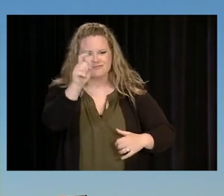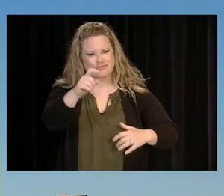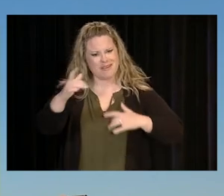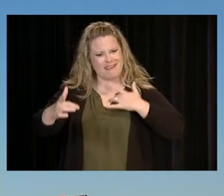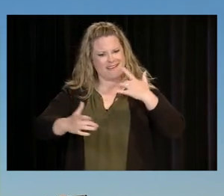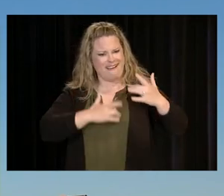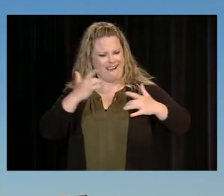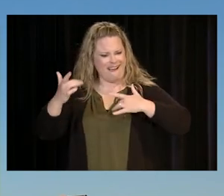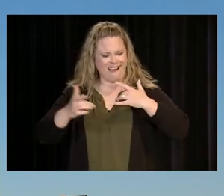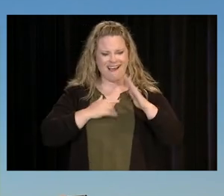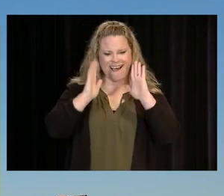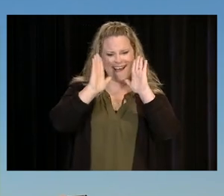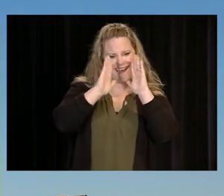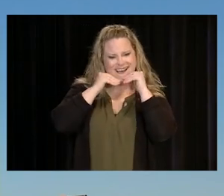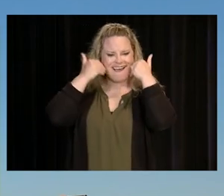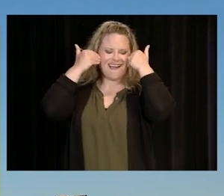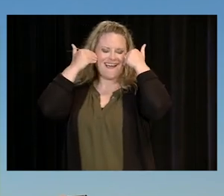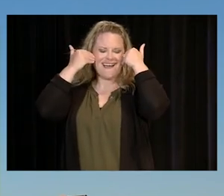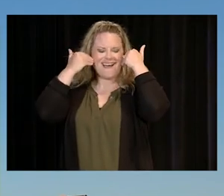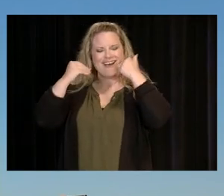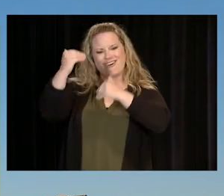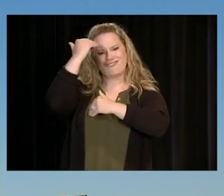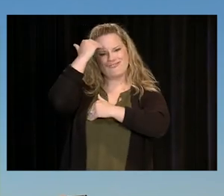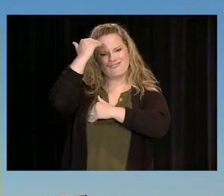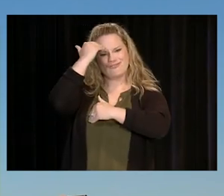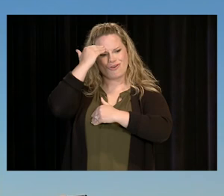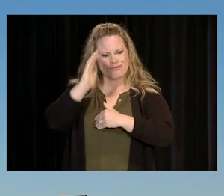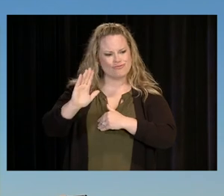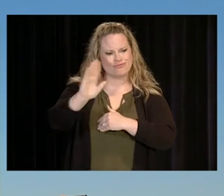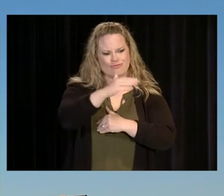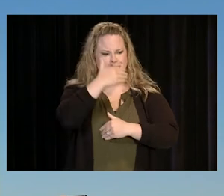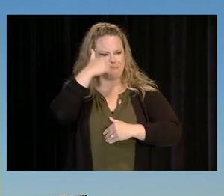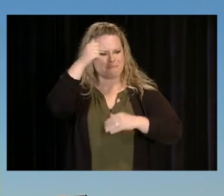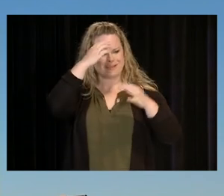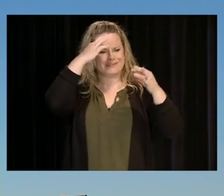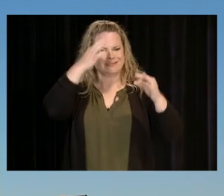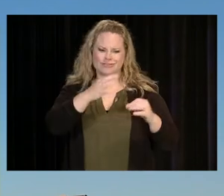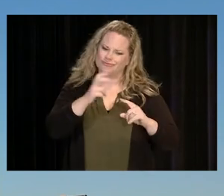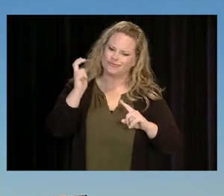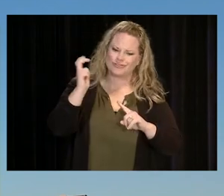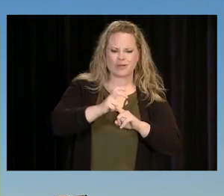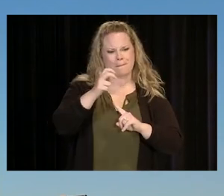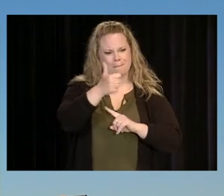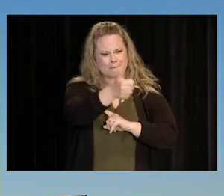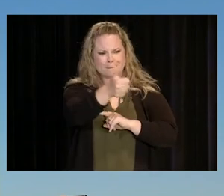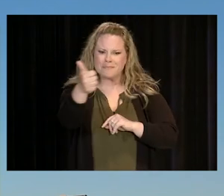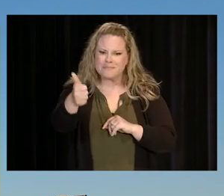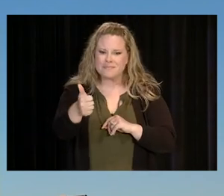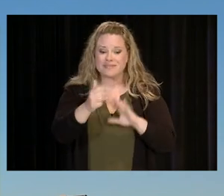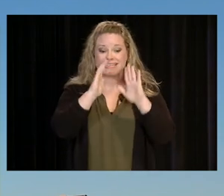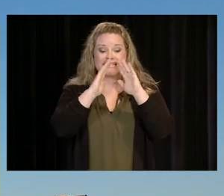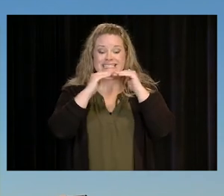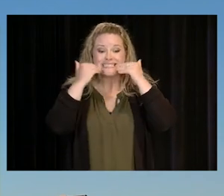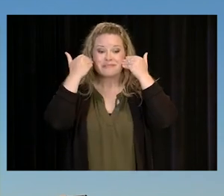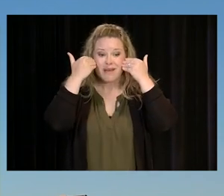AND SMILING KNOWING WHAT A GREAT DECISION YOU MADE. IN FACT, SMILING IS NOT ENOUGH.